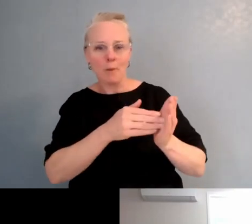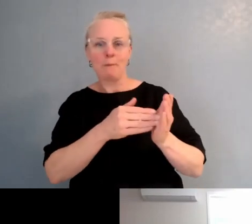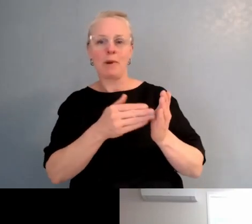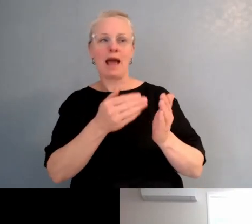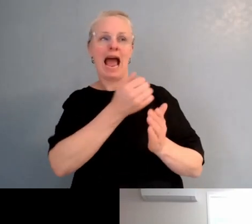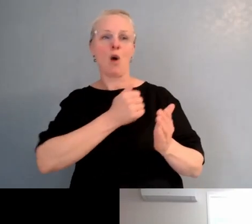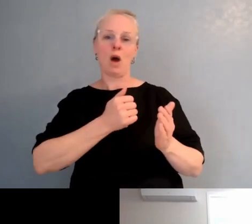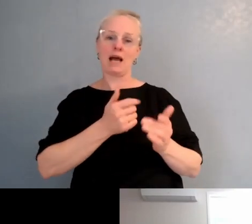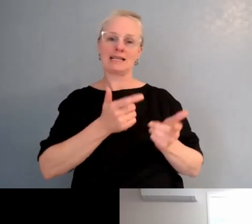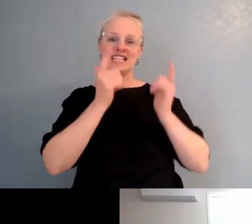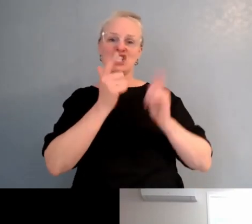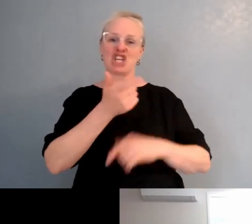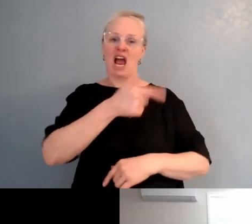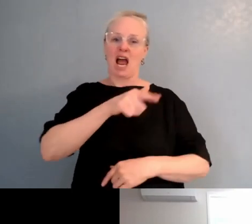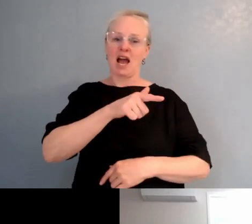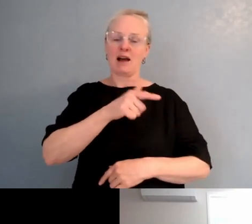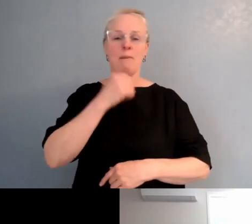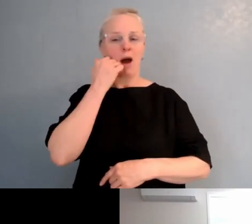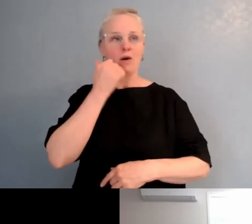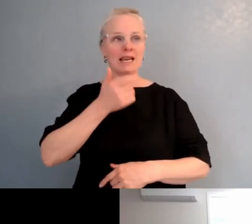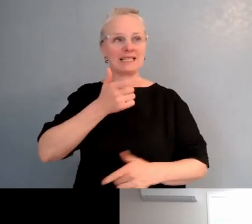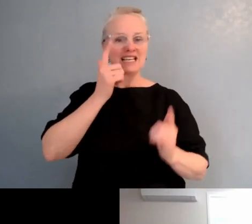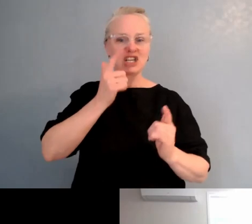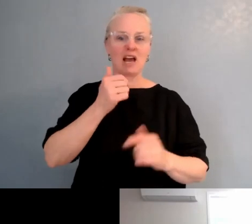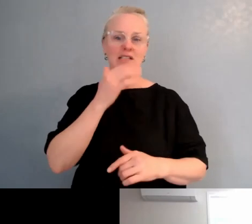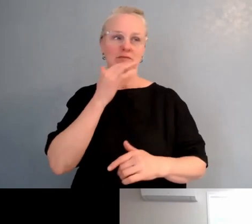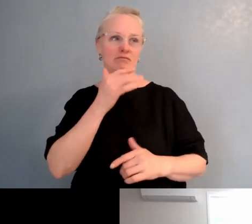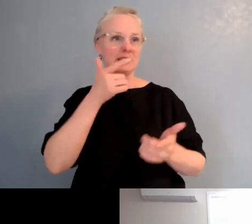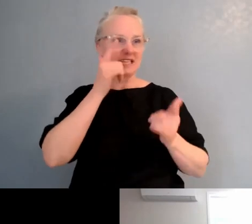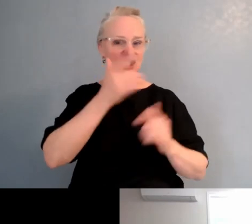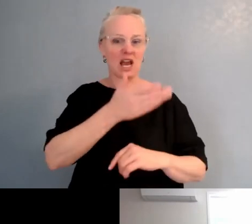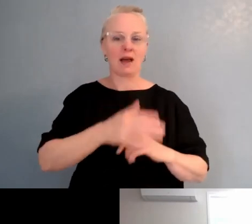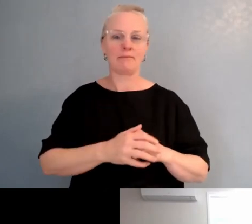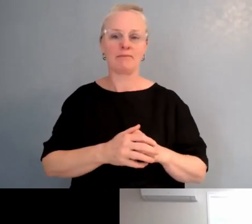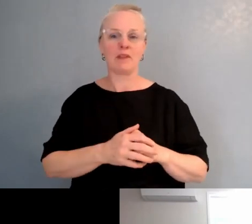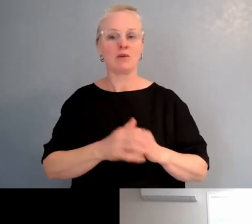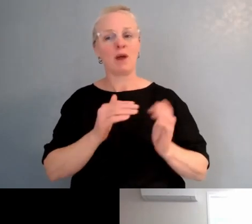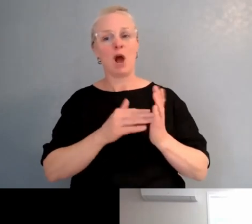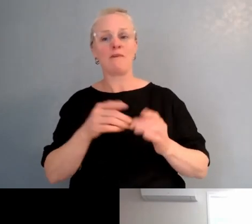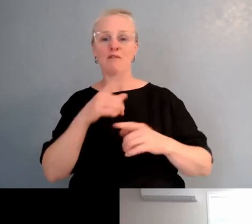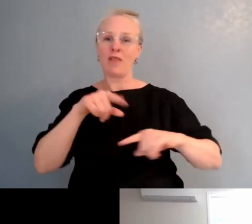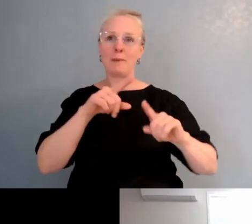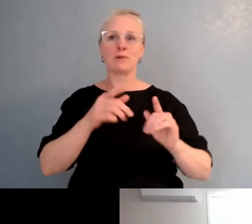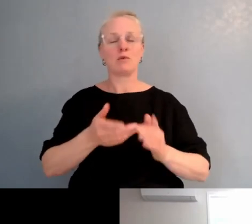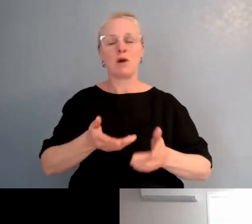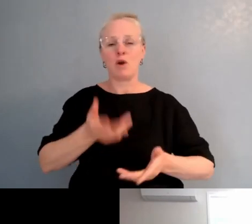but also help with language acquisition, which has been really amazing, 'cause it's all differentiated for the individual.